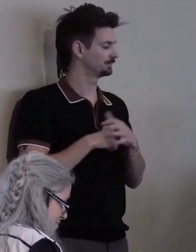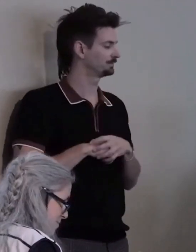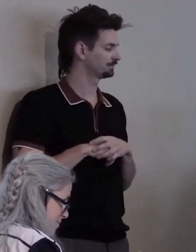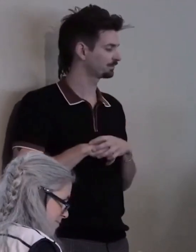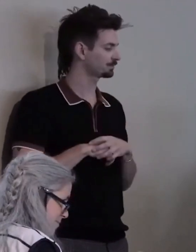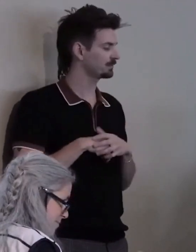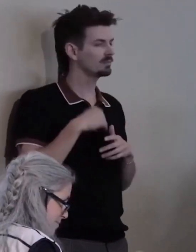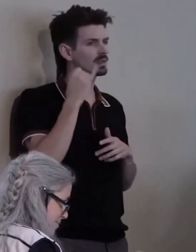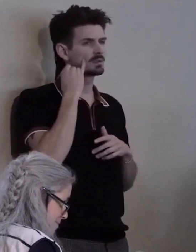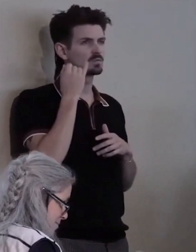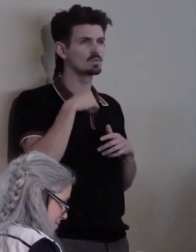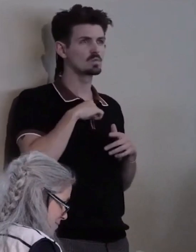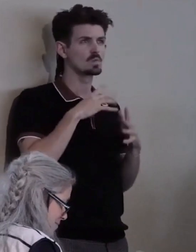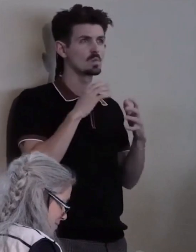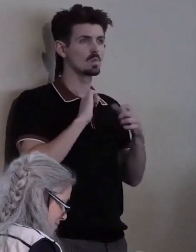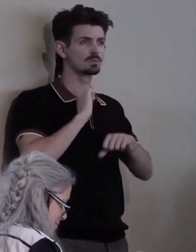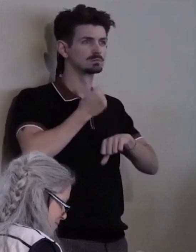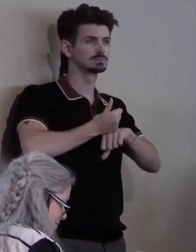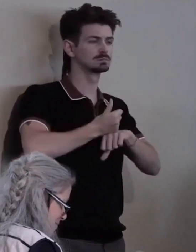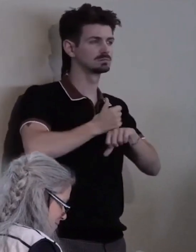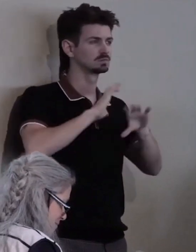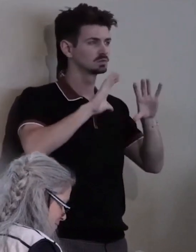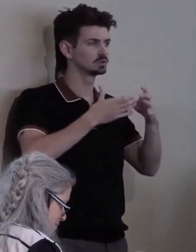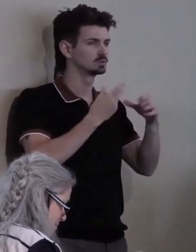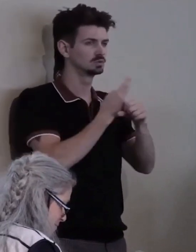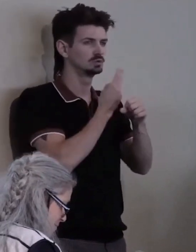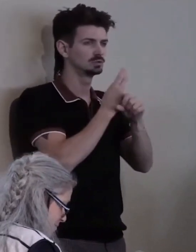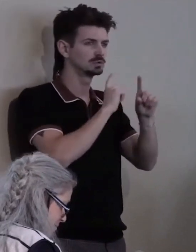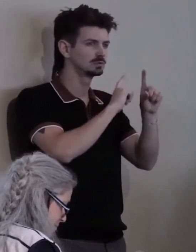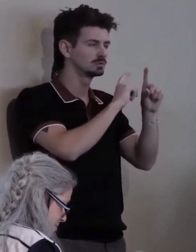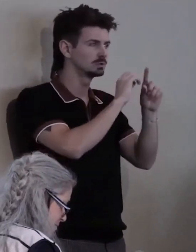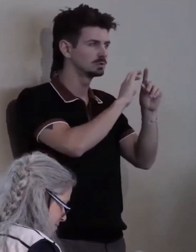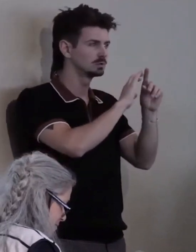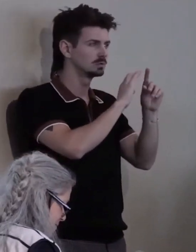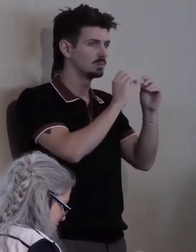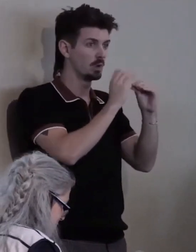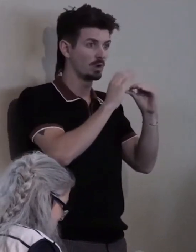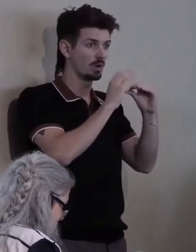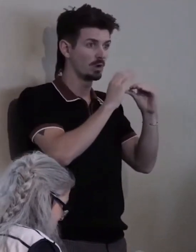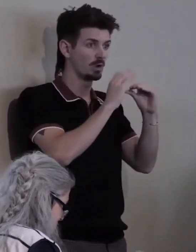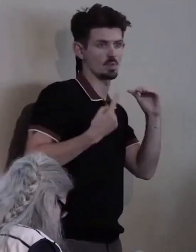that would use multiple strategies inside and outside of the system,